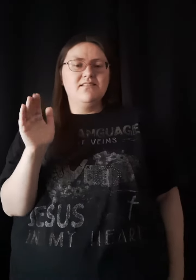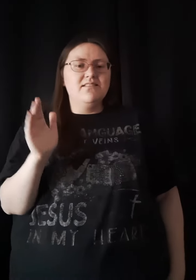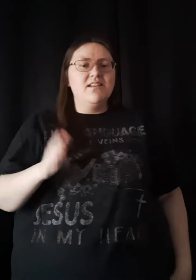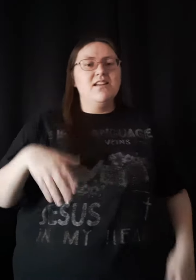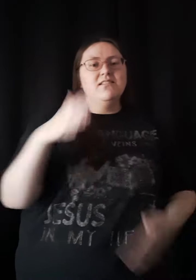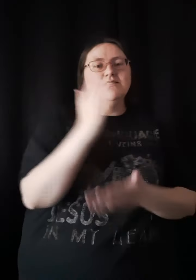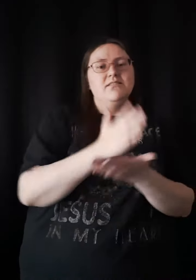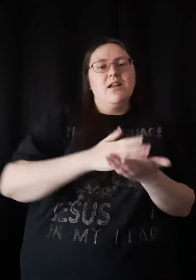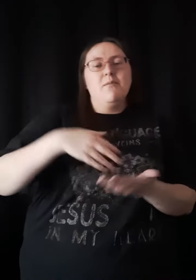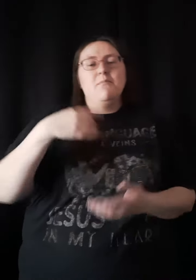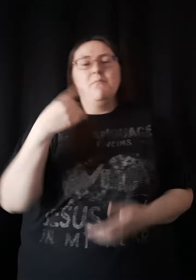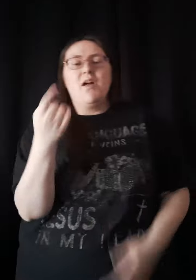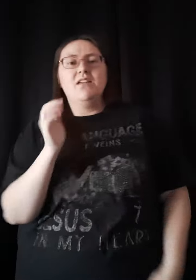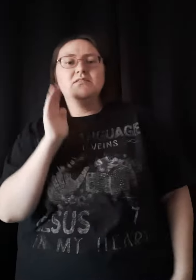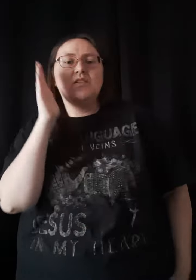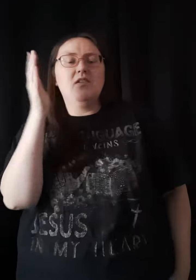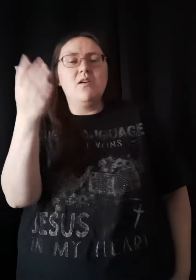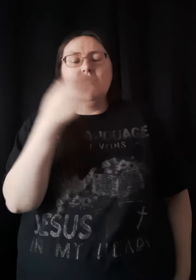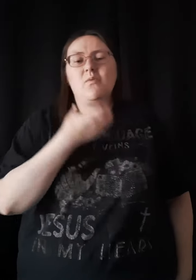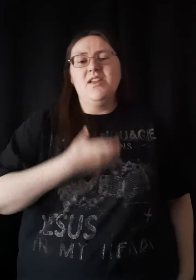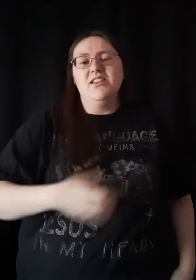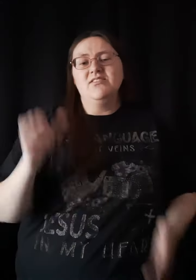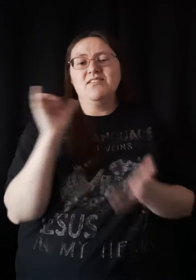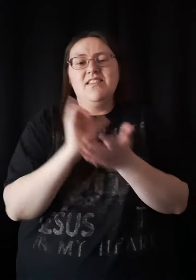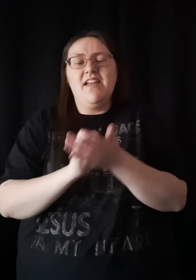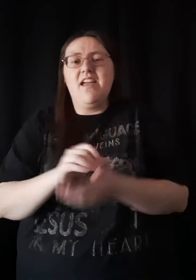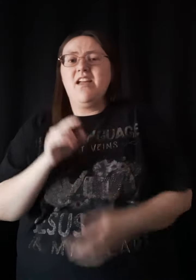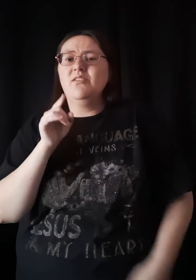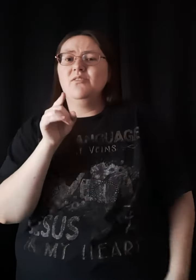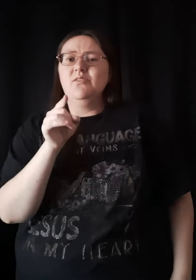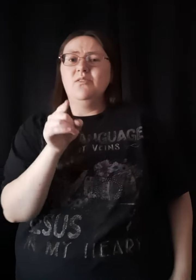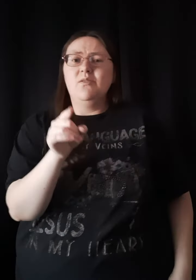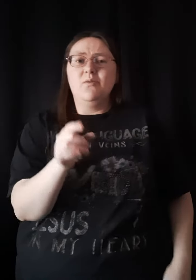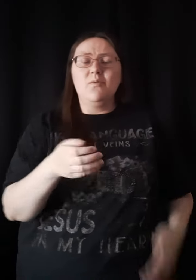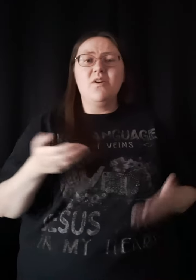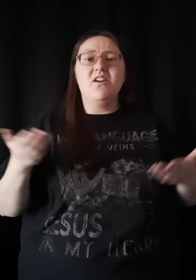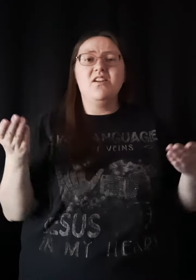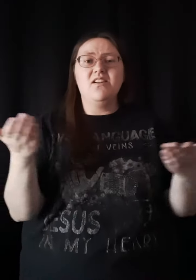Somebody is gonna wish that you were here